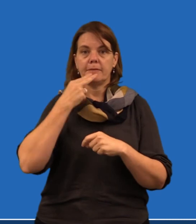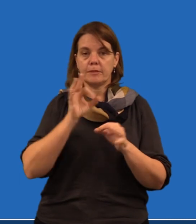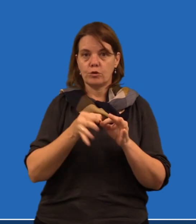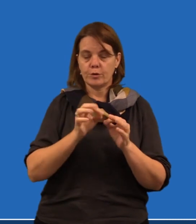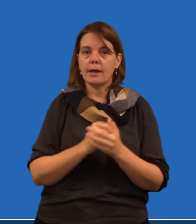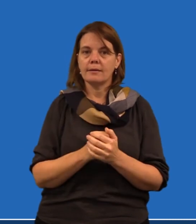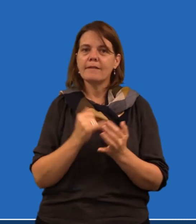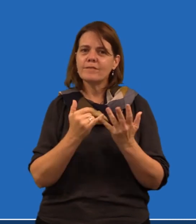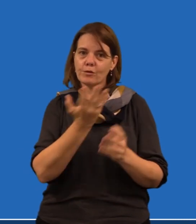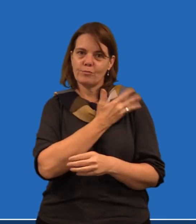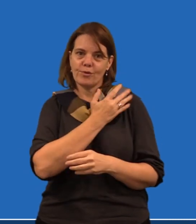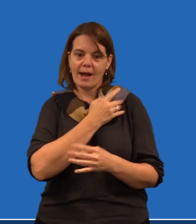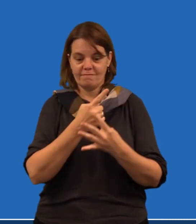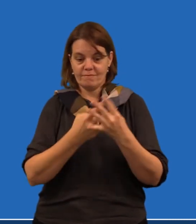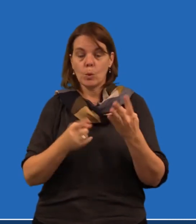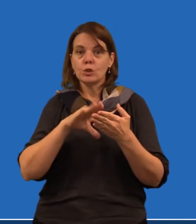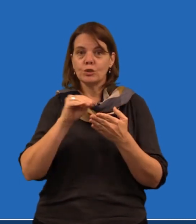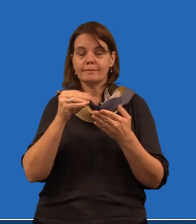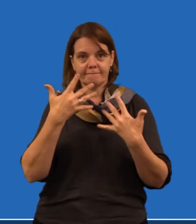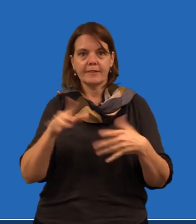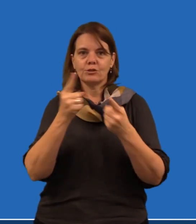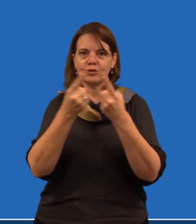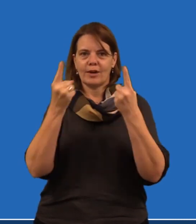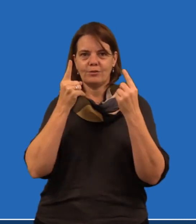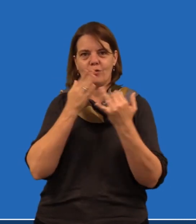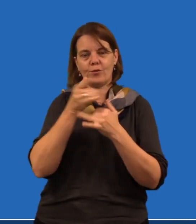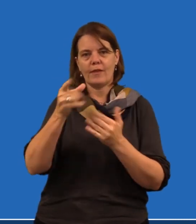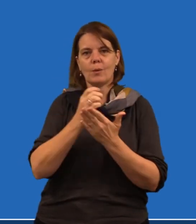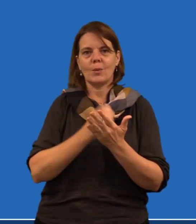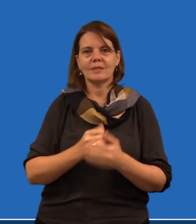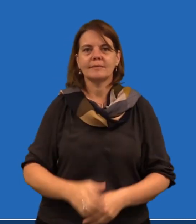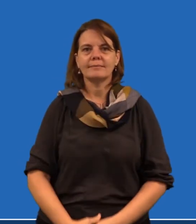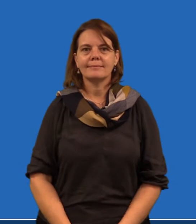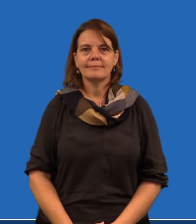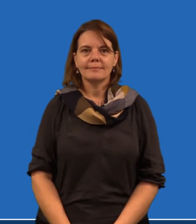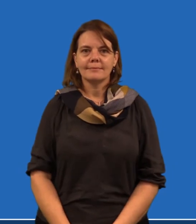that deaf people were involved in becoming deaf interpreters. We're very proud of those four people who graduated the course.